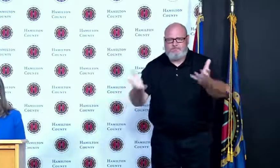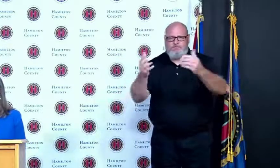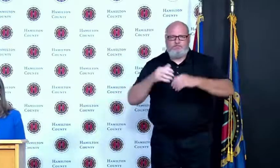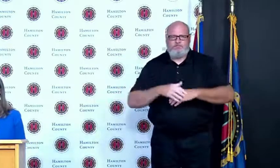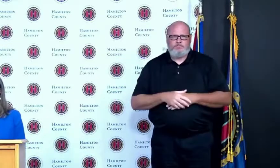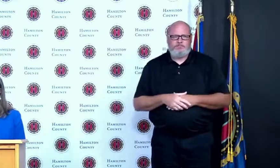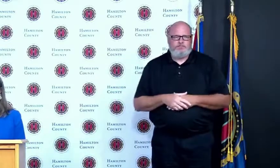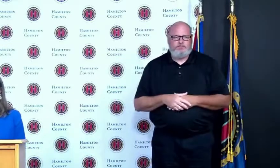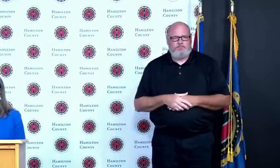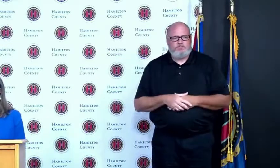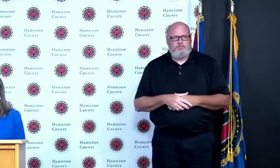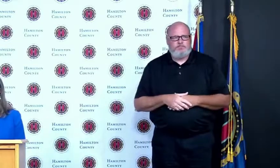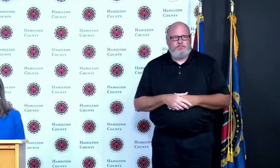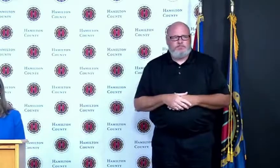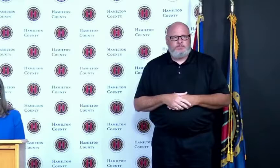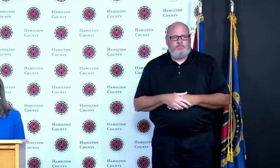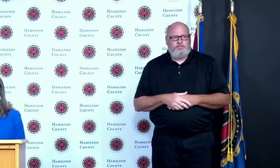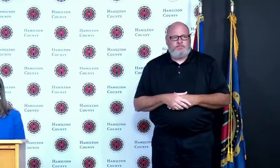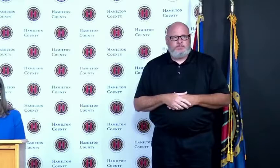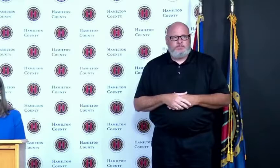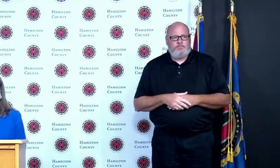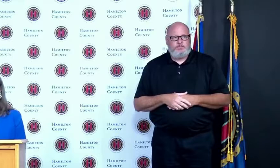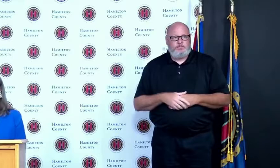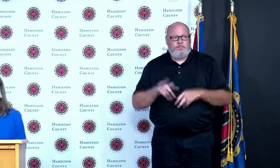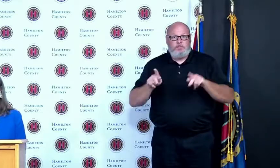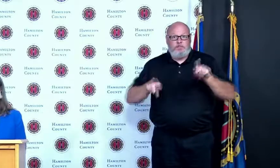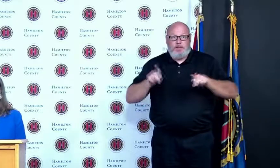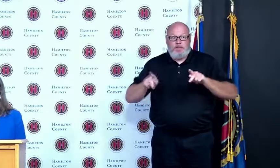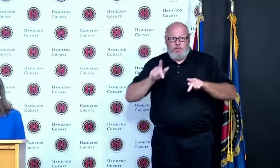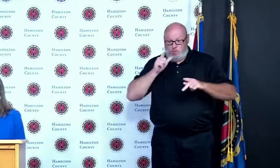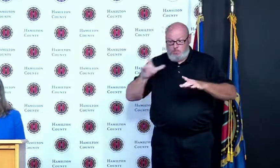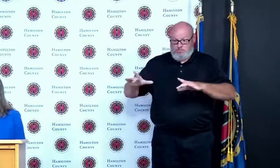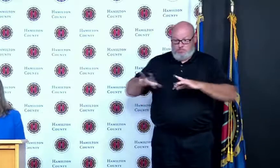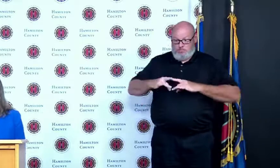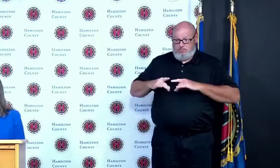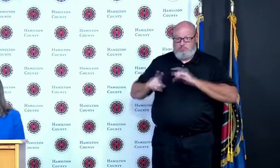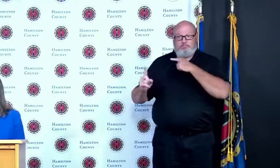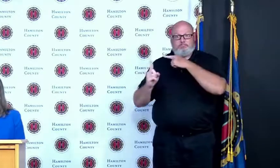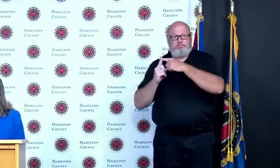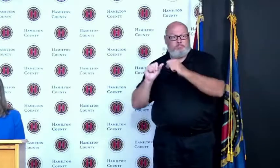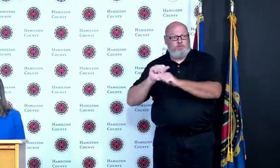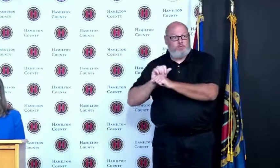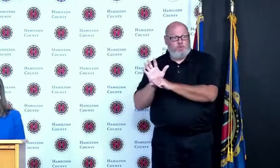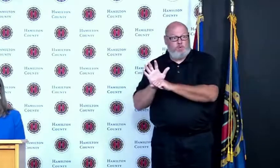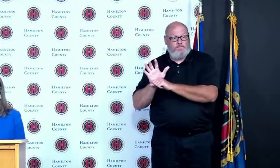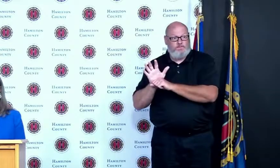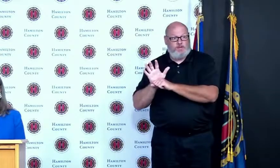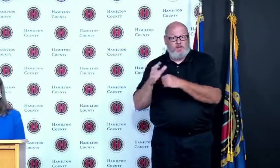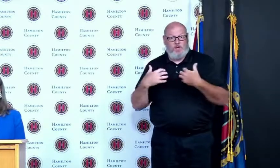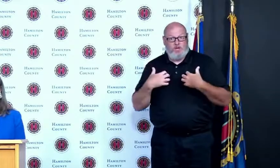for that we should be grateful but unfortunately many people in Hamilton County lost their lives to